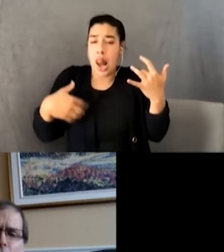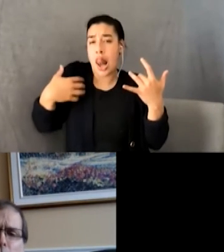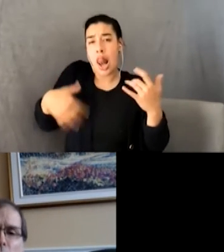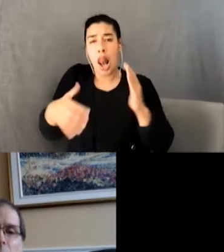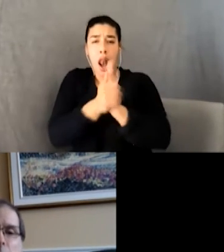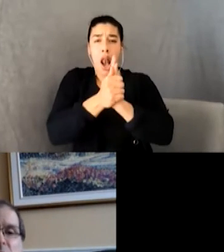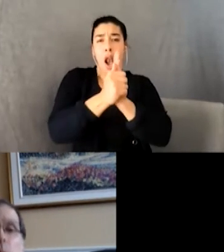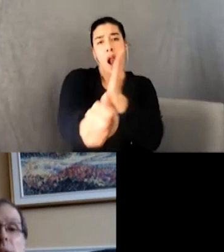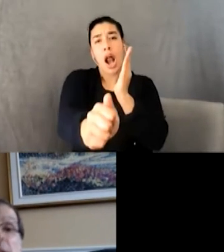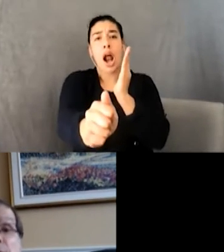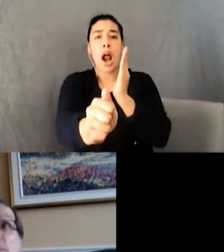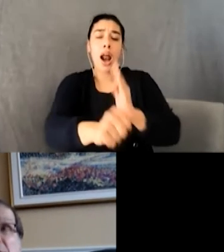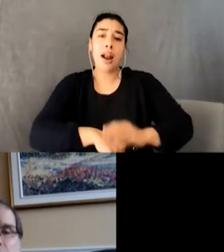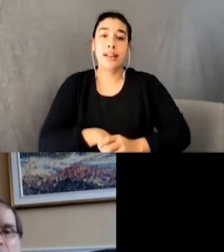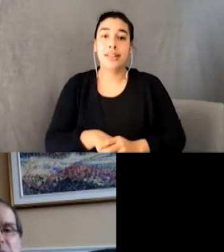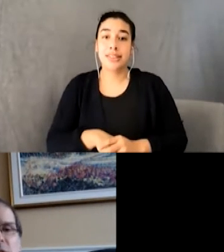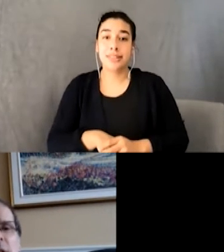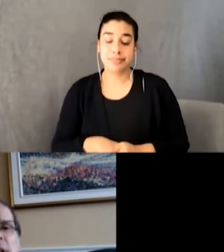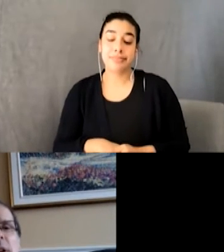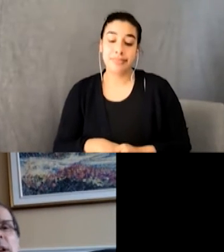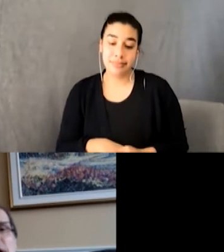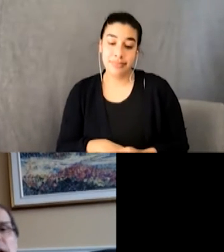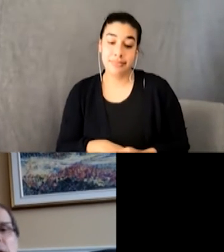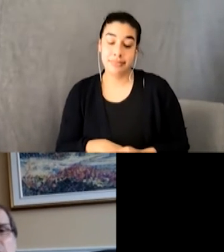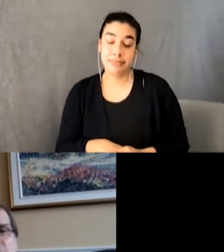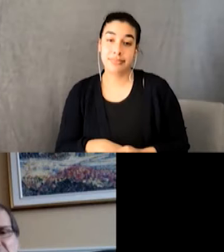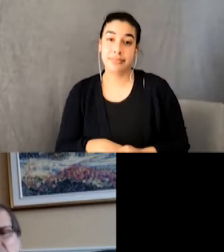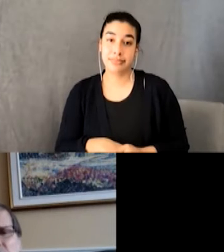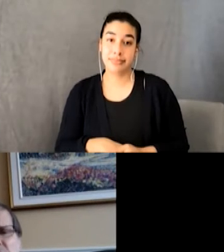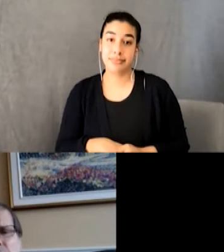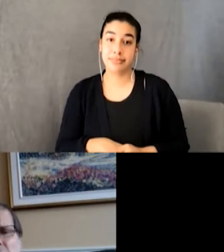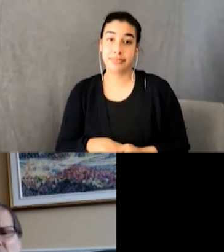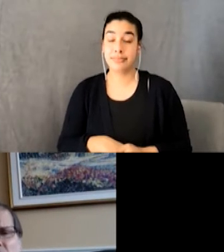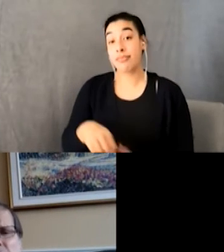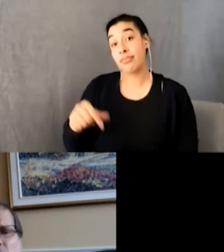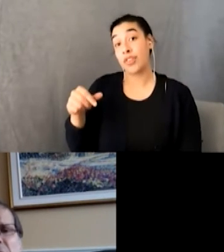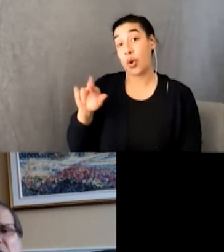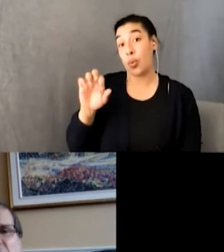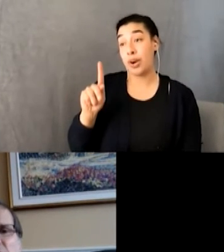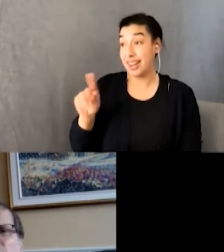perhaps, when Geddy first picked up the bass. “Nice to meet you. I like your accent.